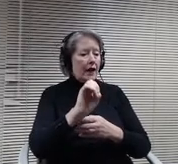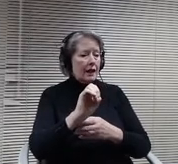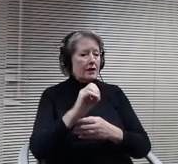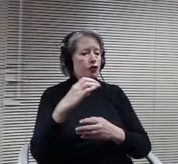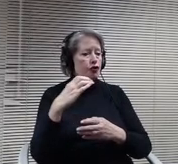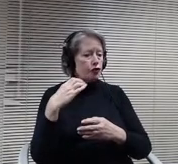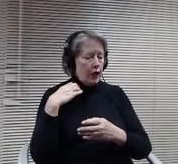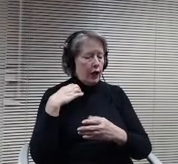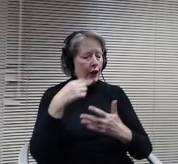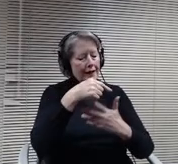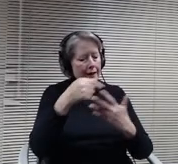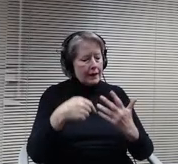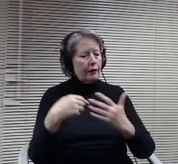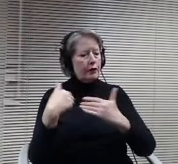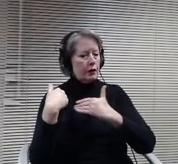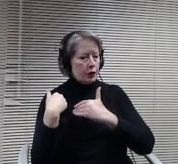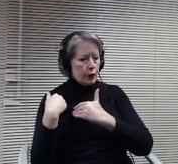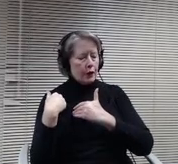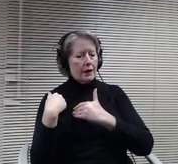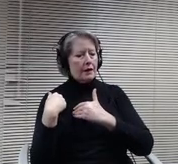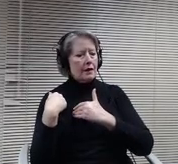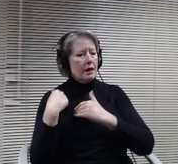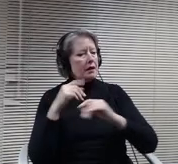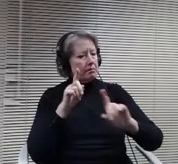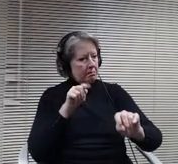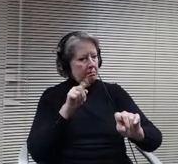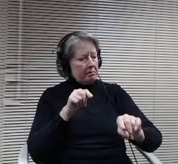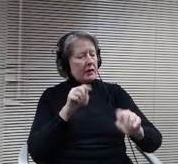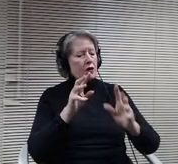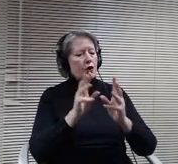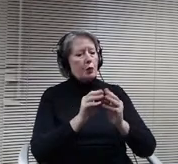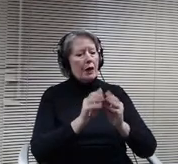ready to chair the meetings of the chair is absent.